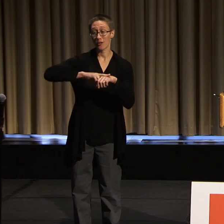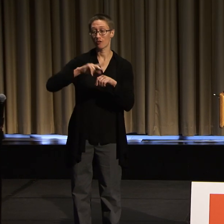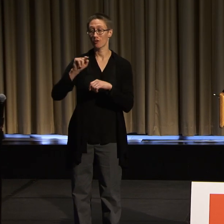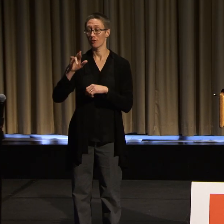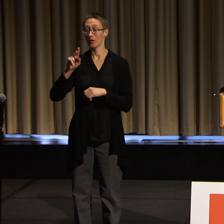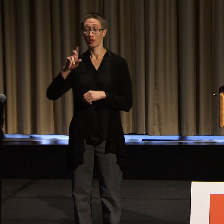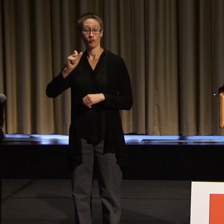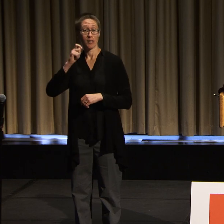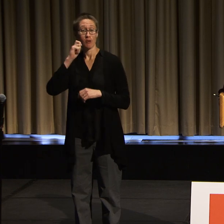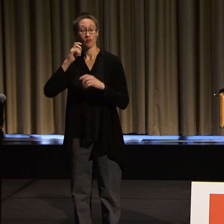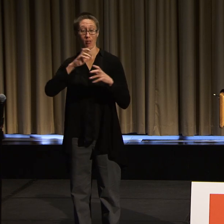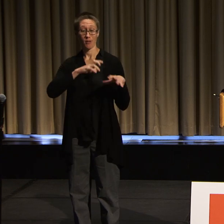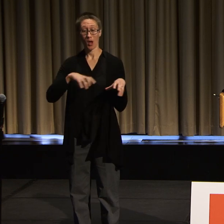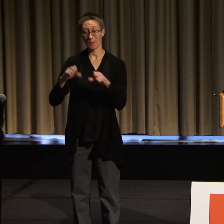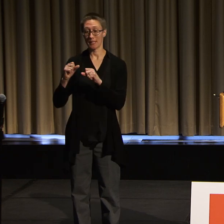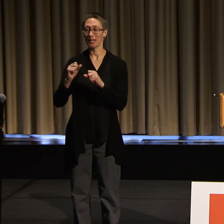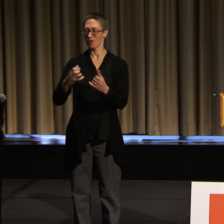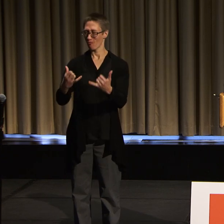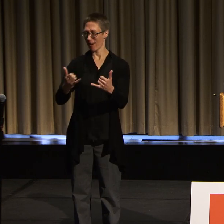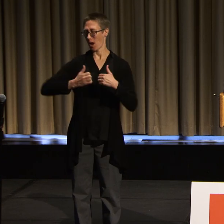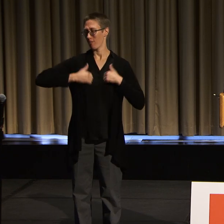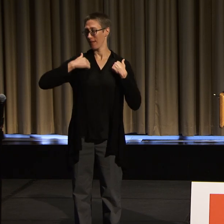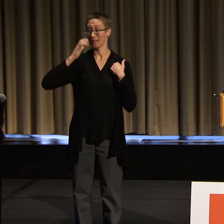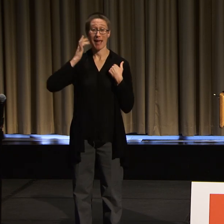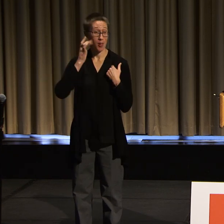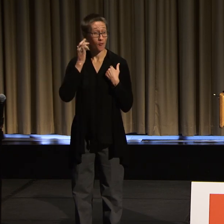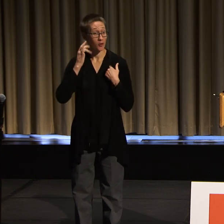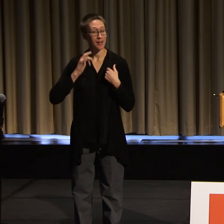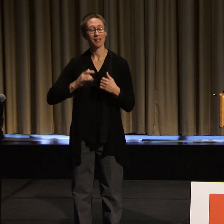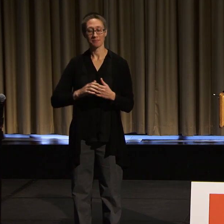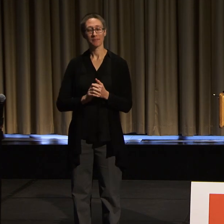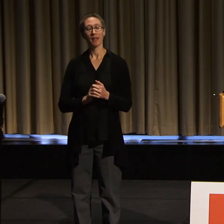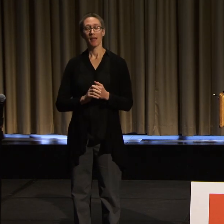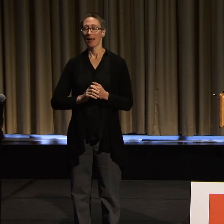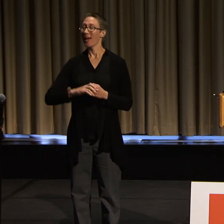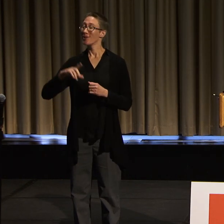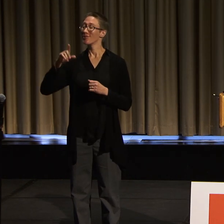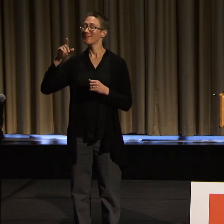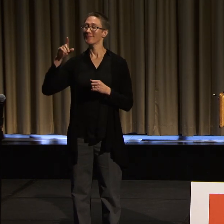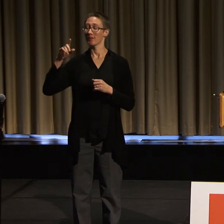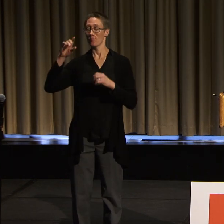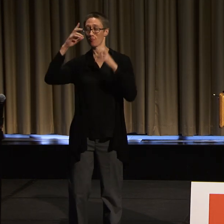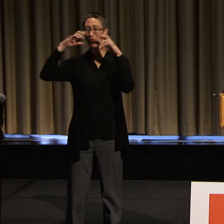Mia lives up to the recognition that she received from President Obama in 2013 when